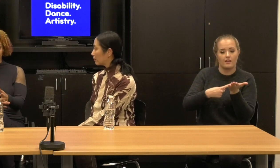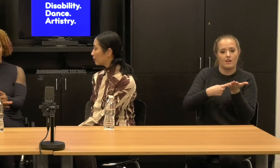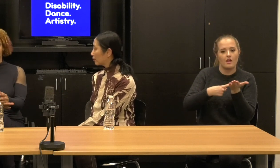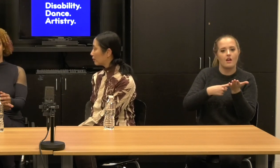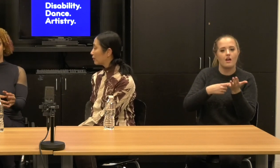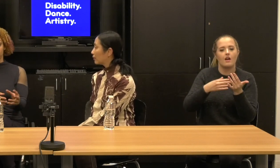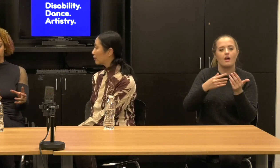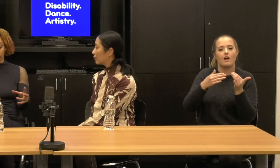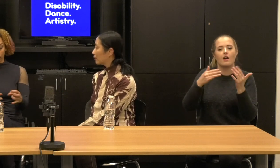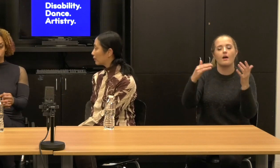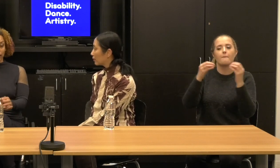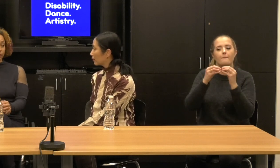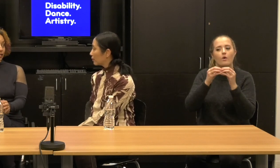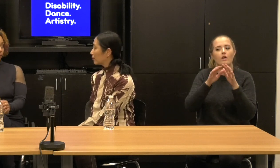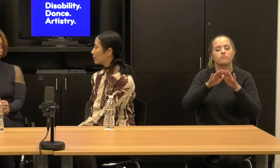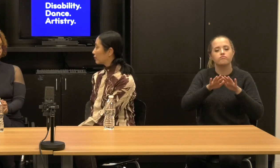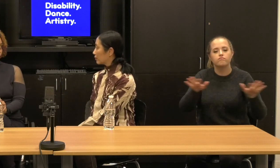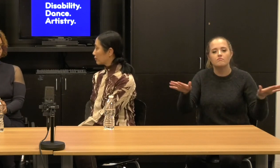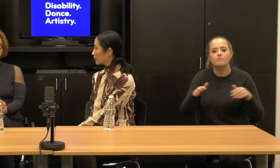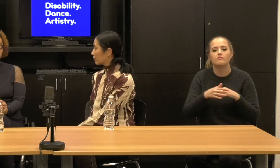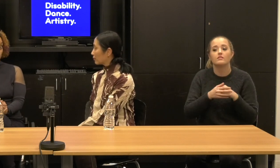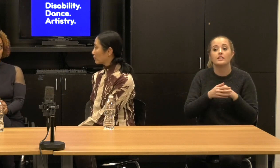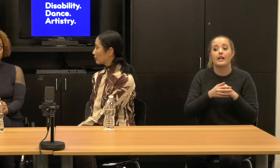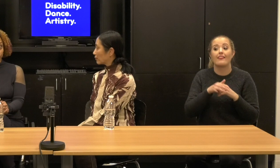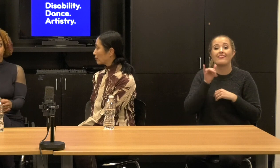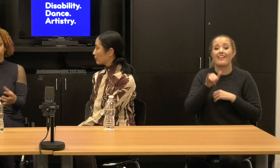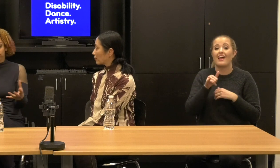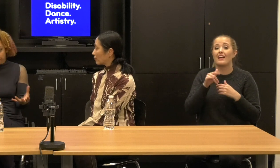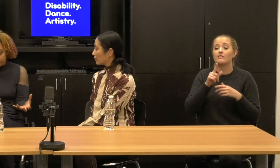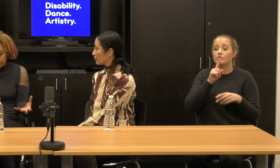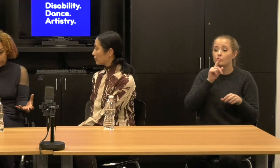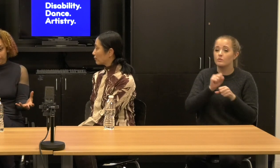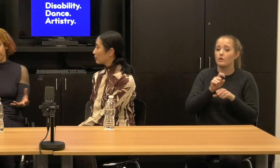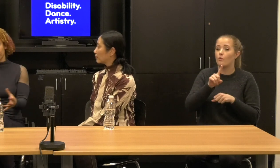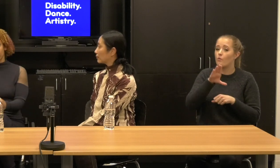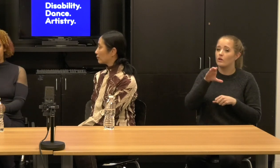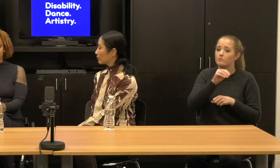People are thinking about it, will it be sufficiently funded?